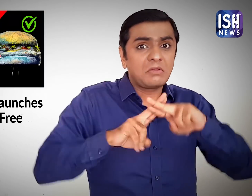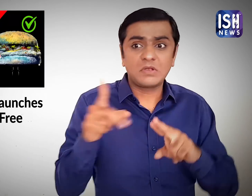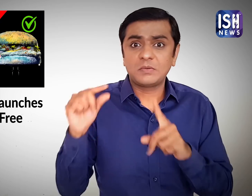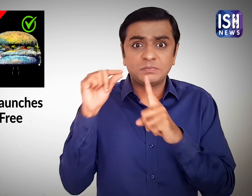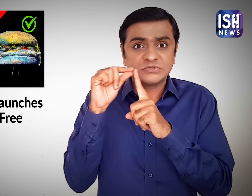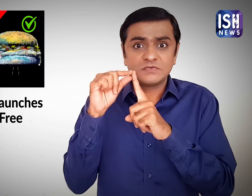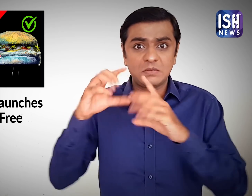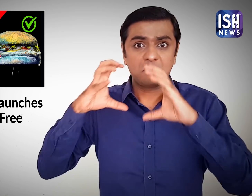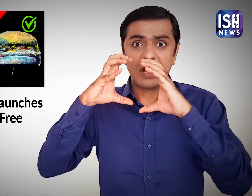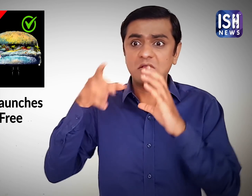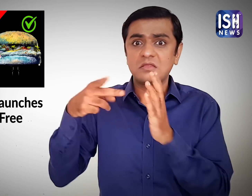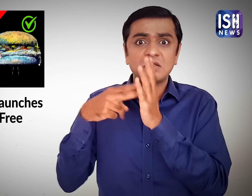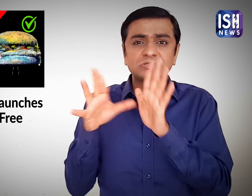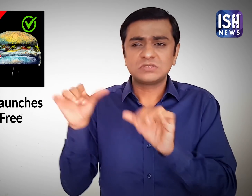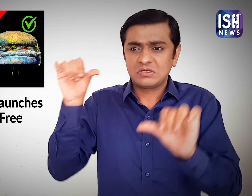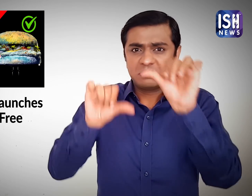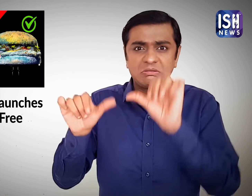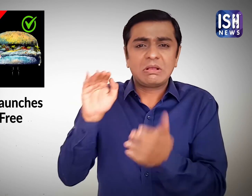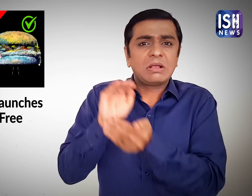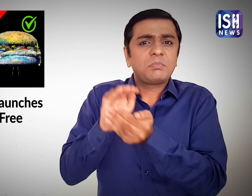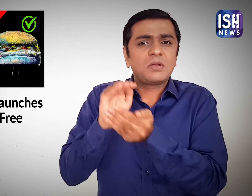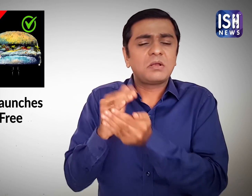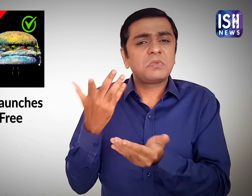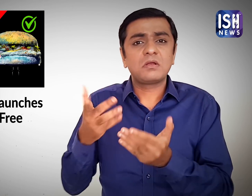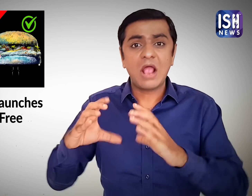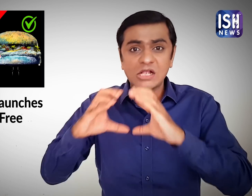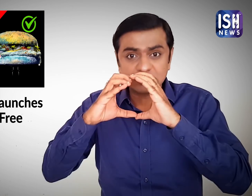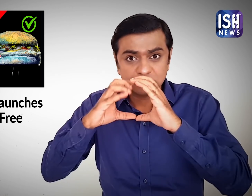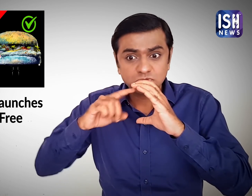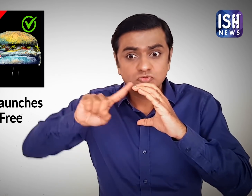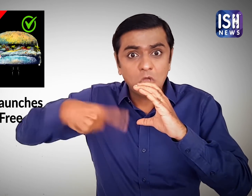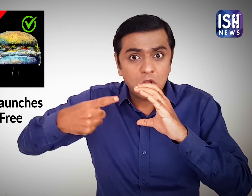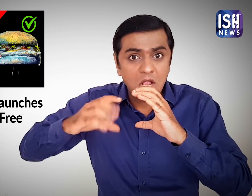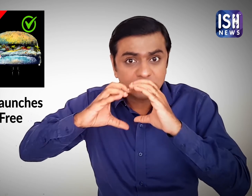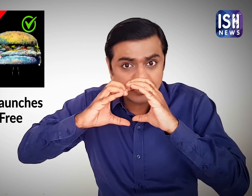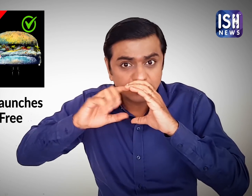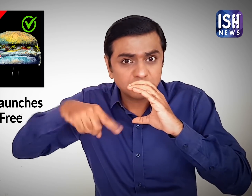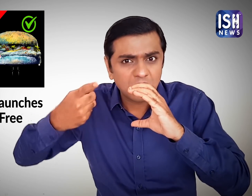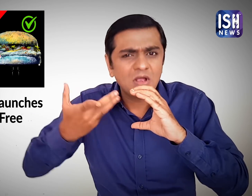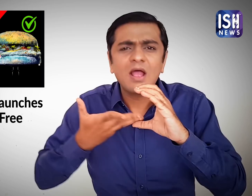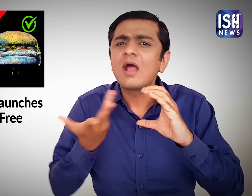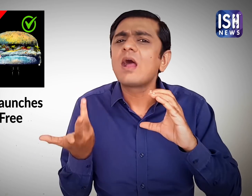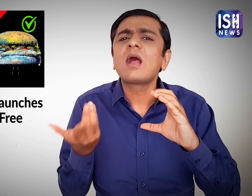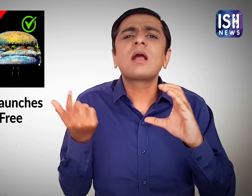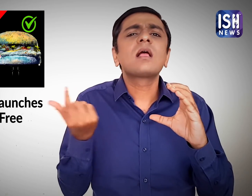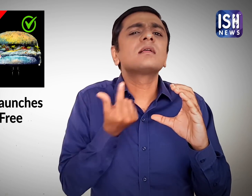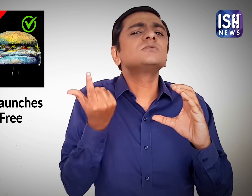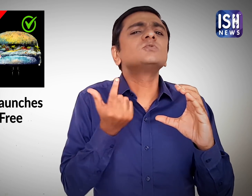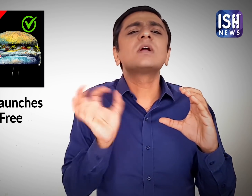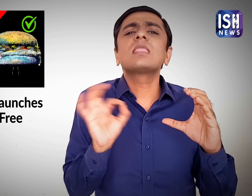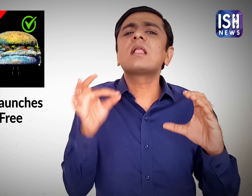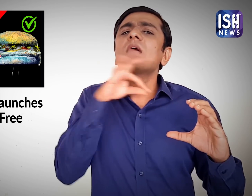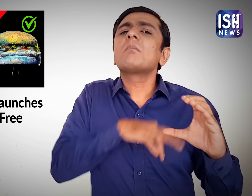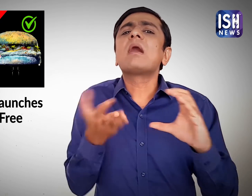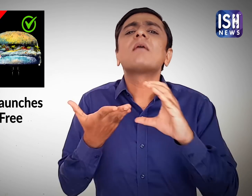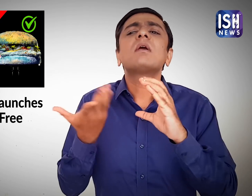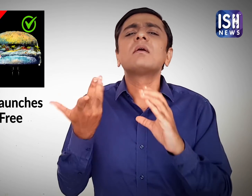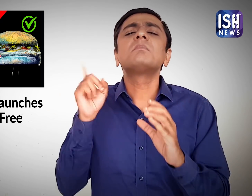Preservatives were not needed as the burger is not stored and eaten at a later time.